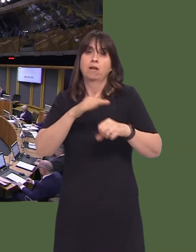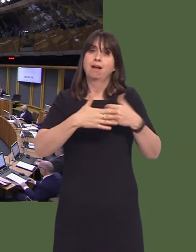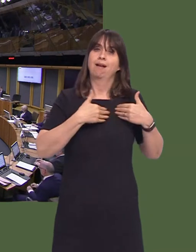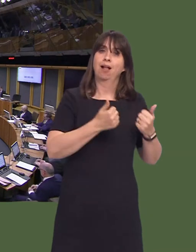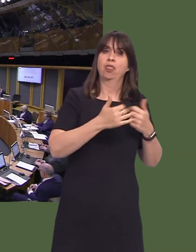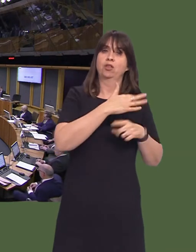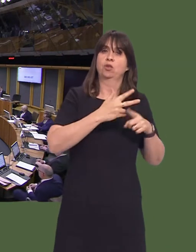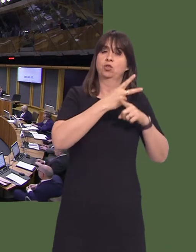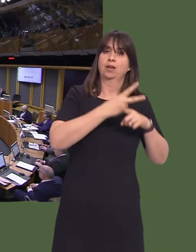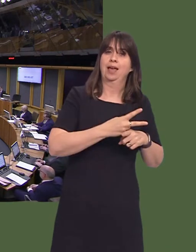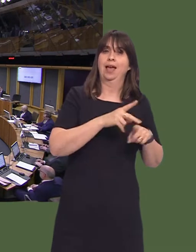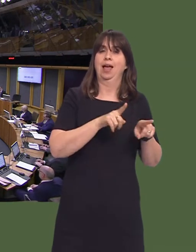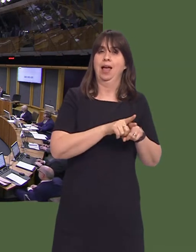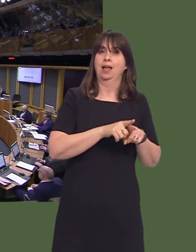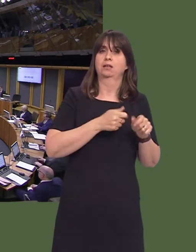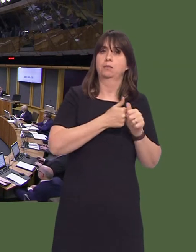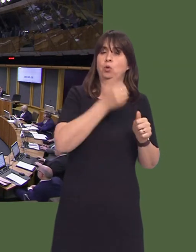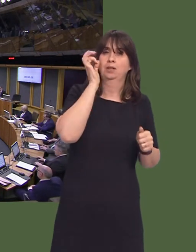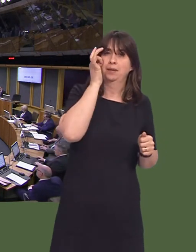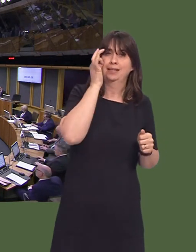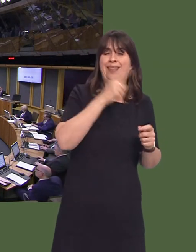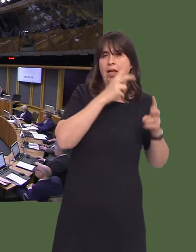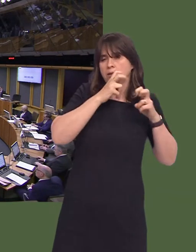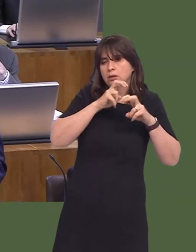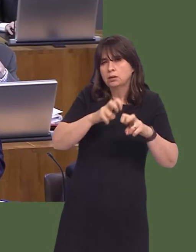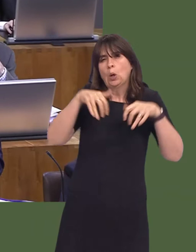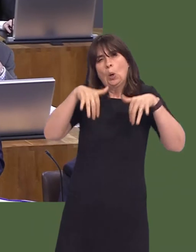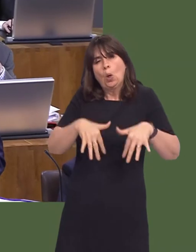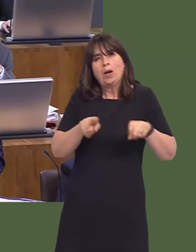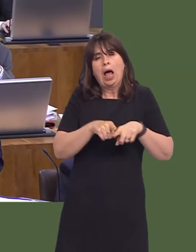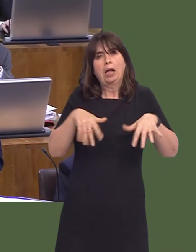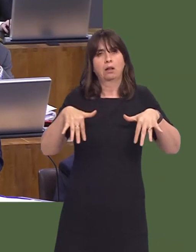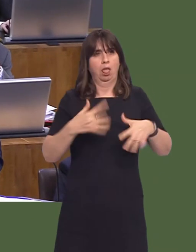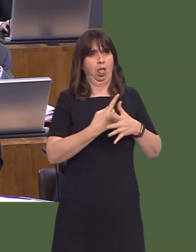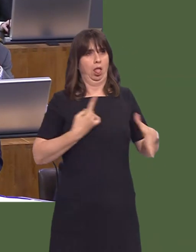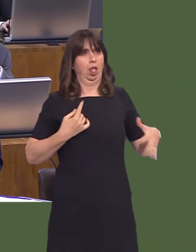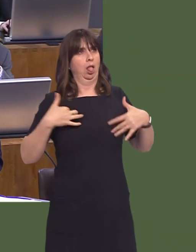Sport Committee inquiry into loneliness and isolation, we are engaging widely with stakeholders,